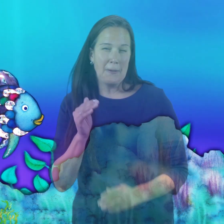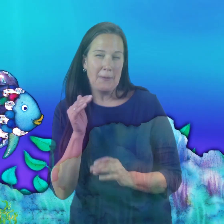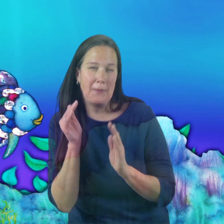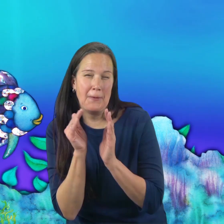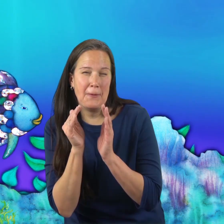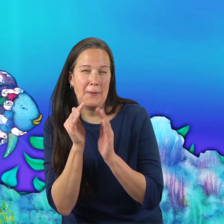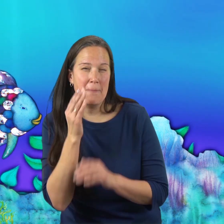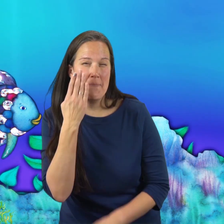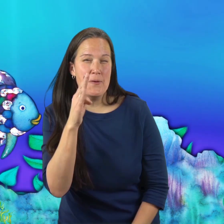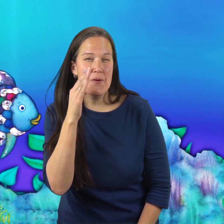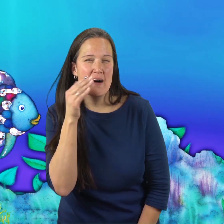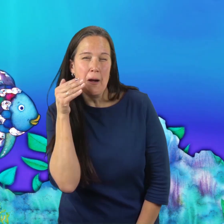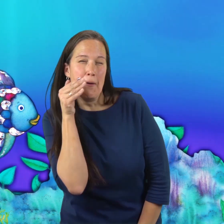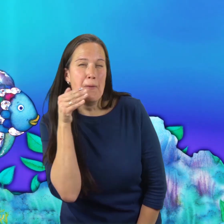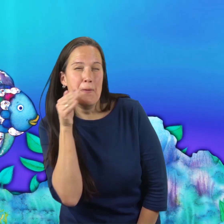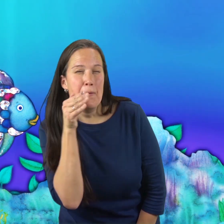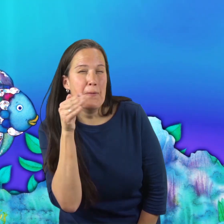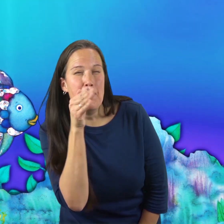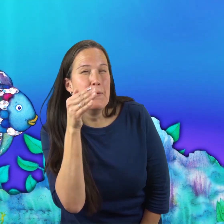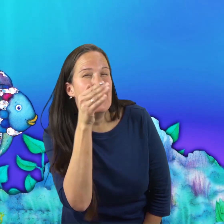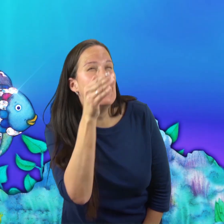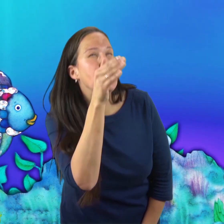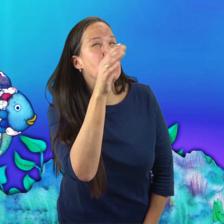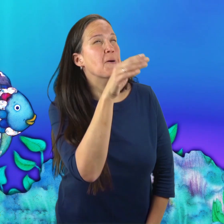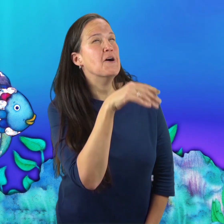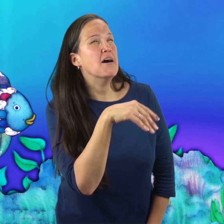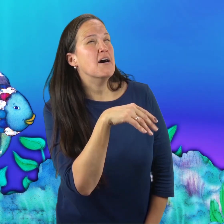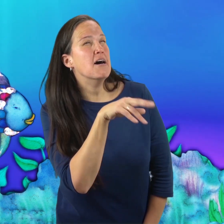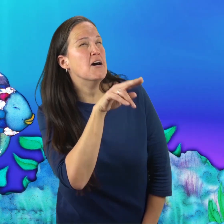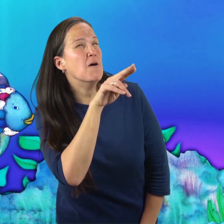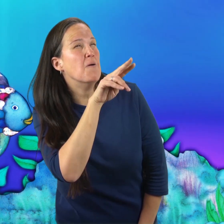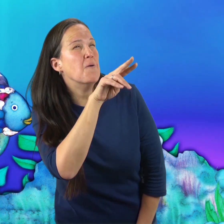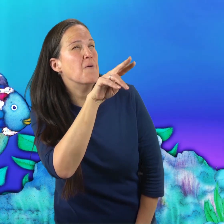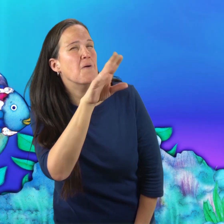One day, a little blue fish followed after him.